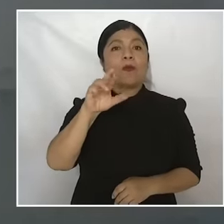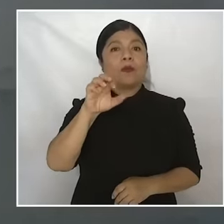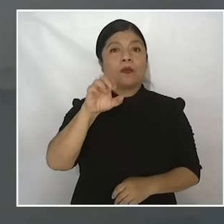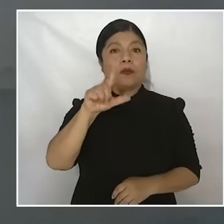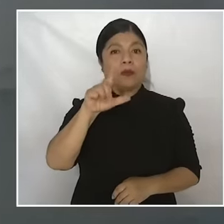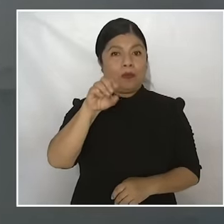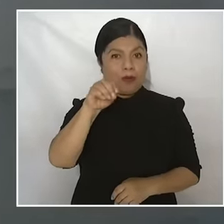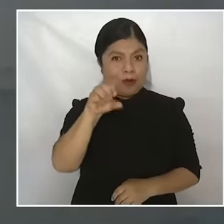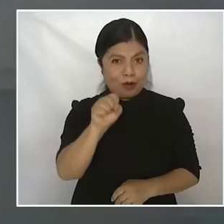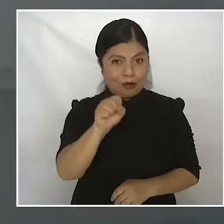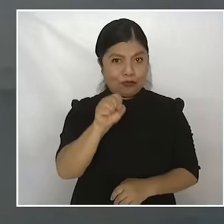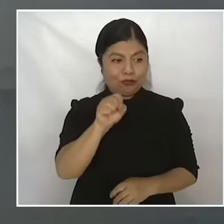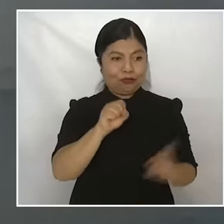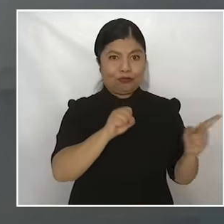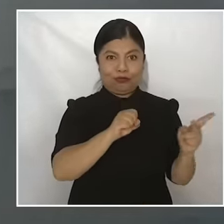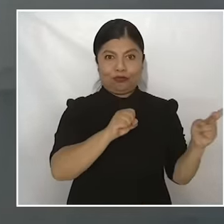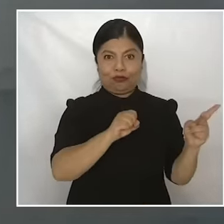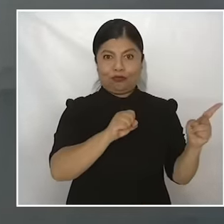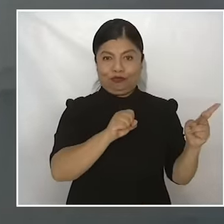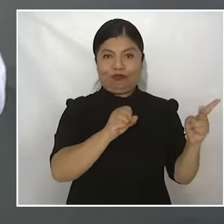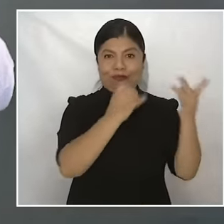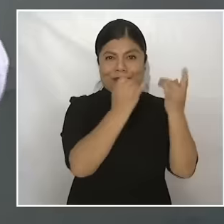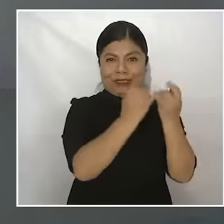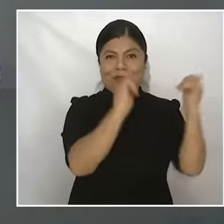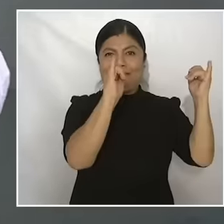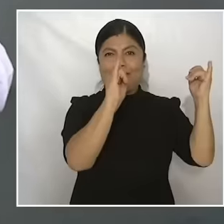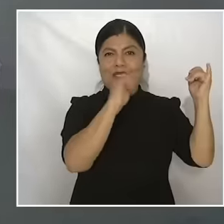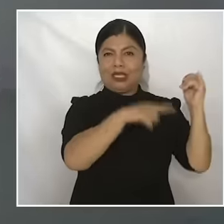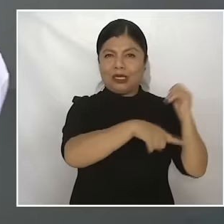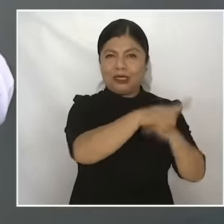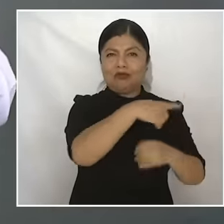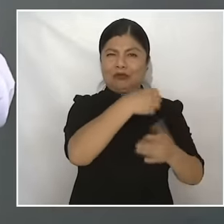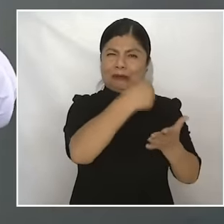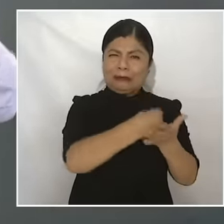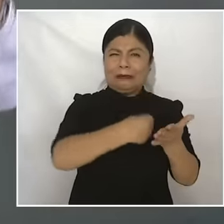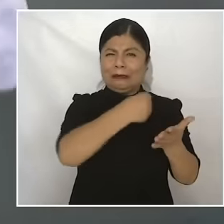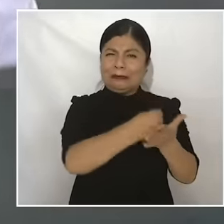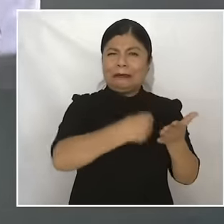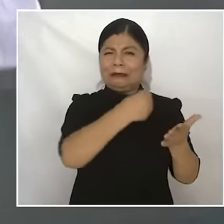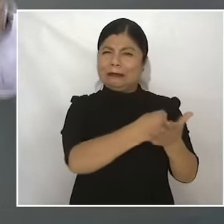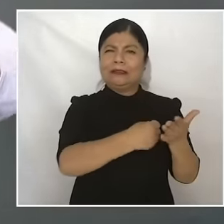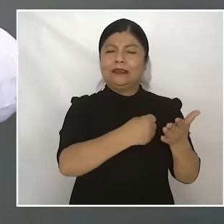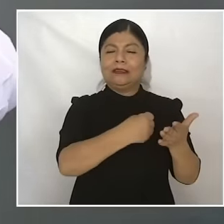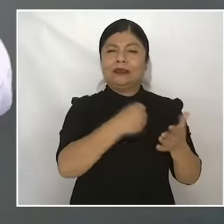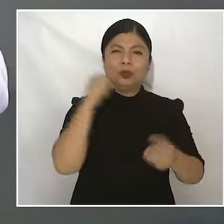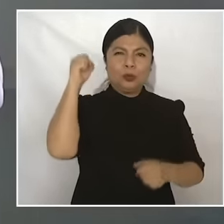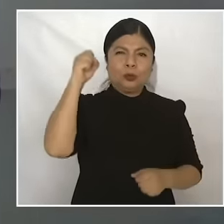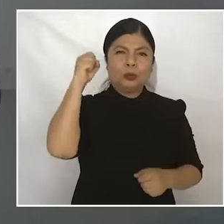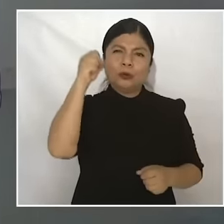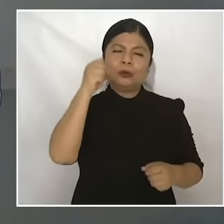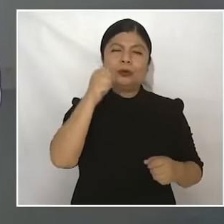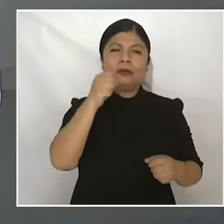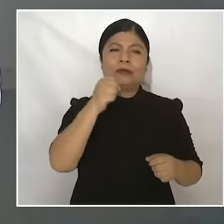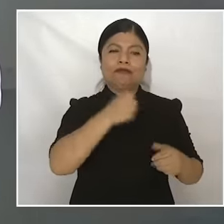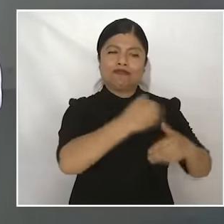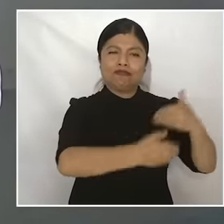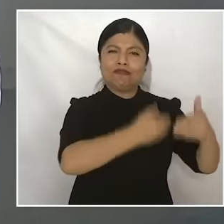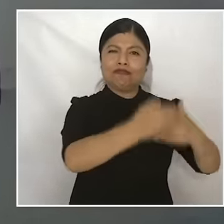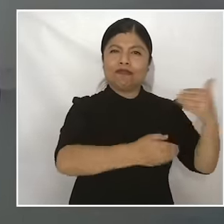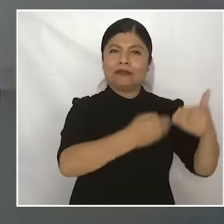decided to fight for Mexico to be a free country after 300 years of